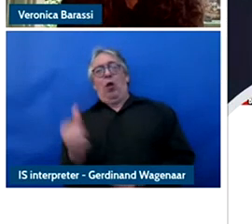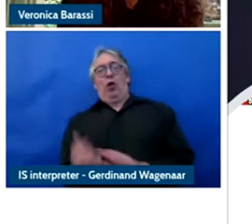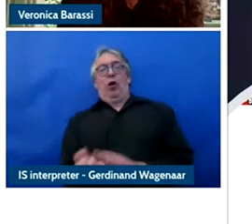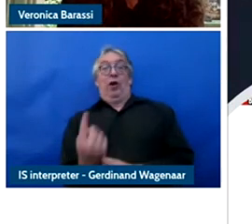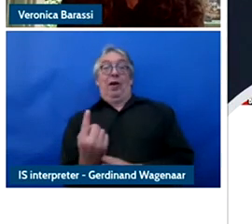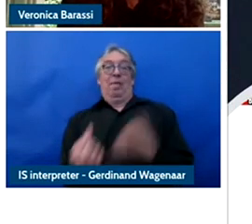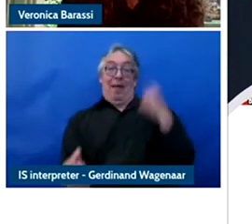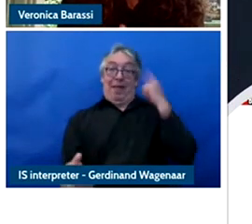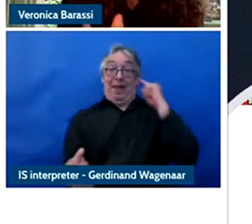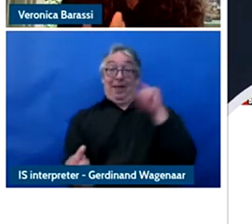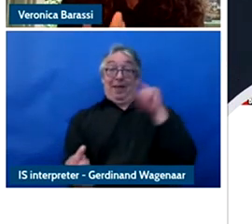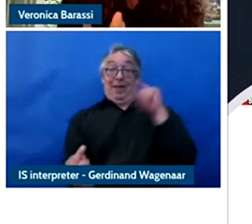we face today.